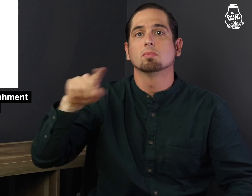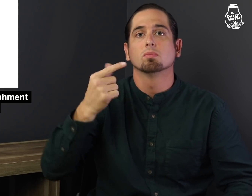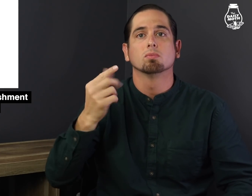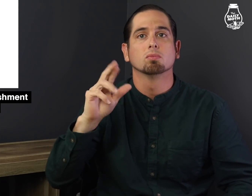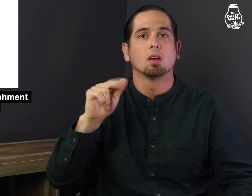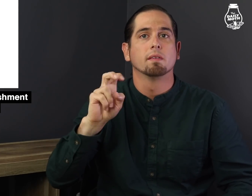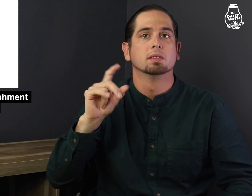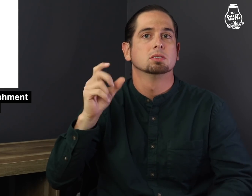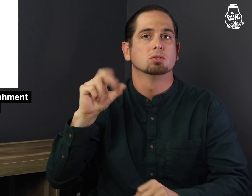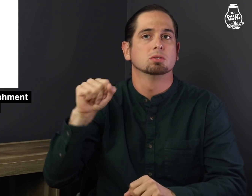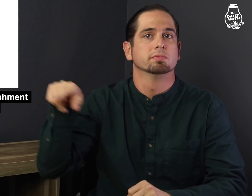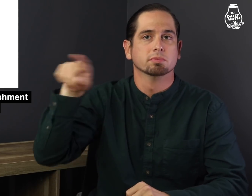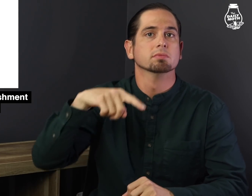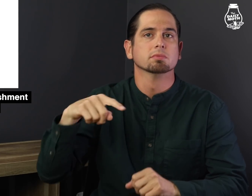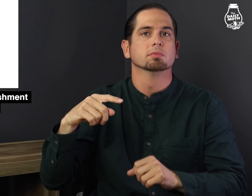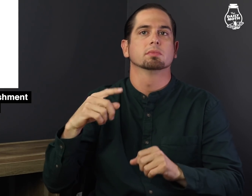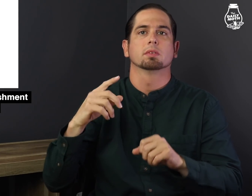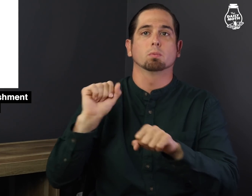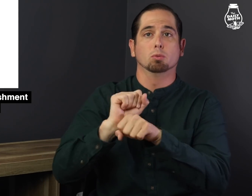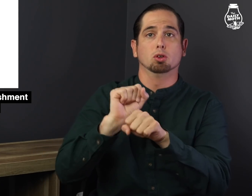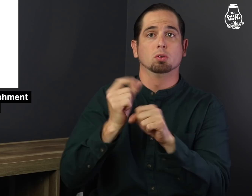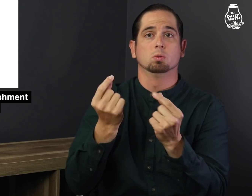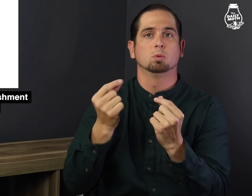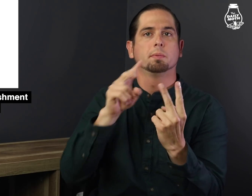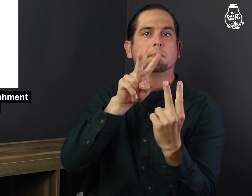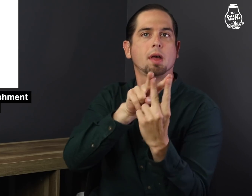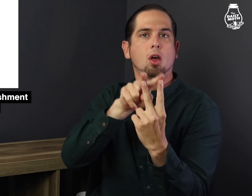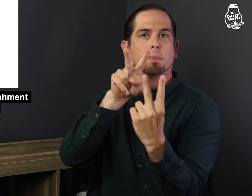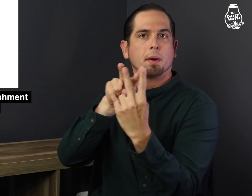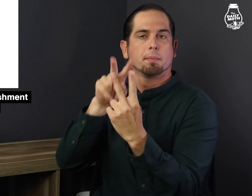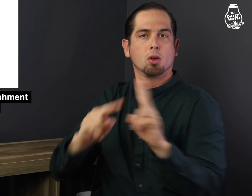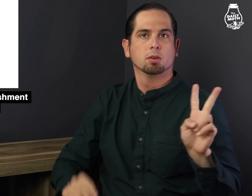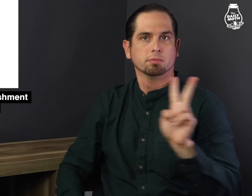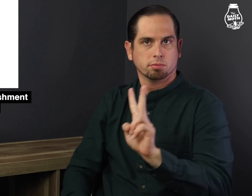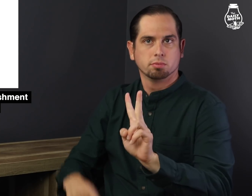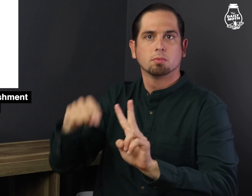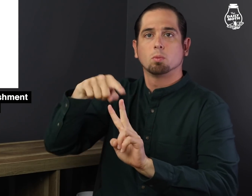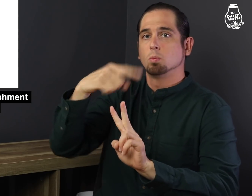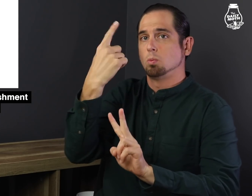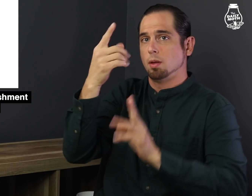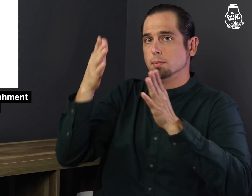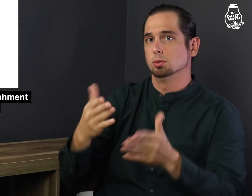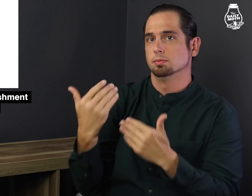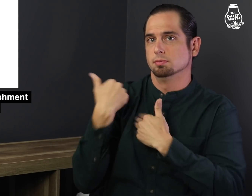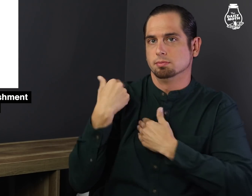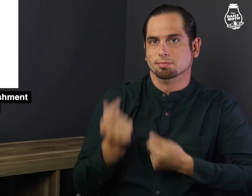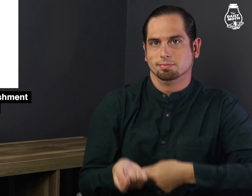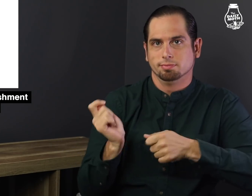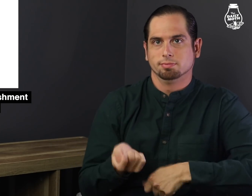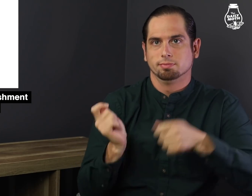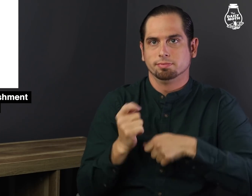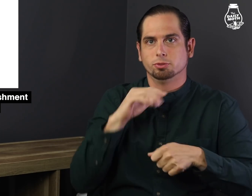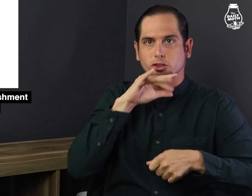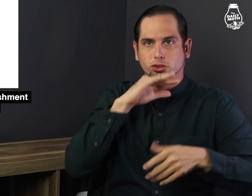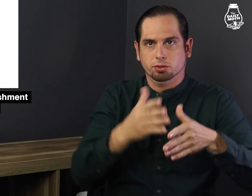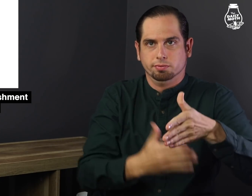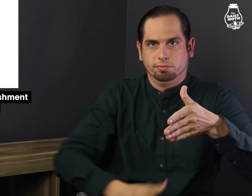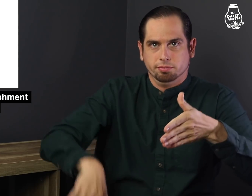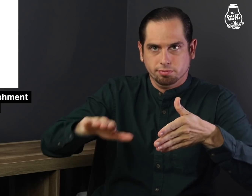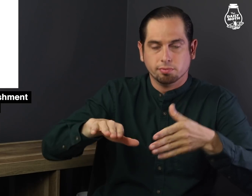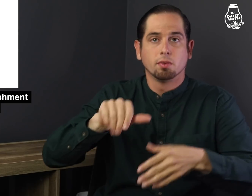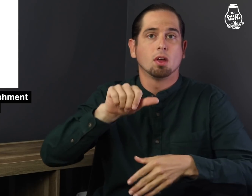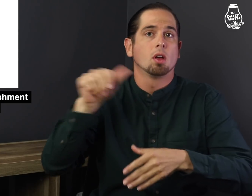The gravediggers work in pairs - one person digs the dirt